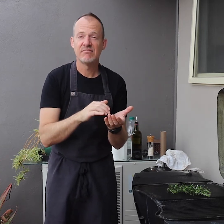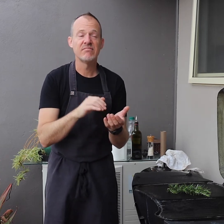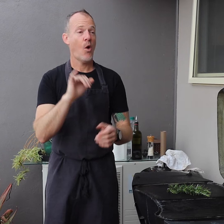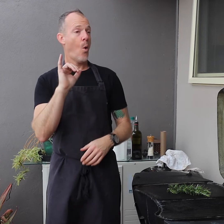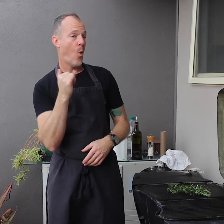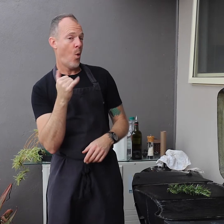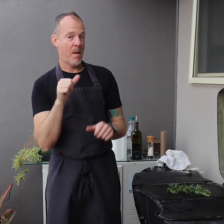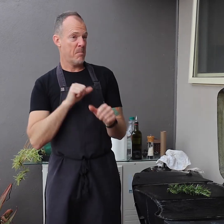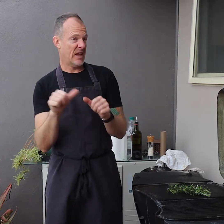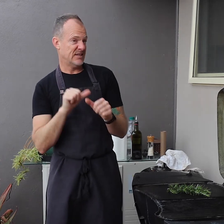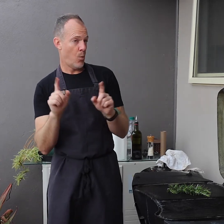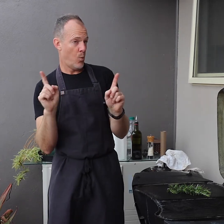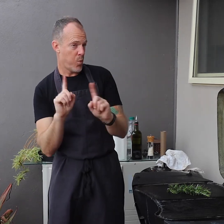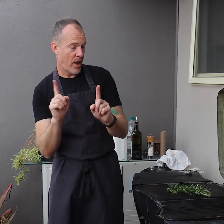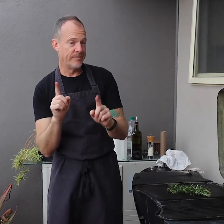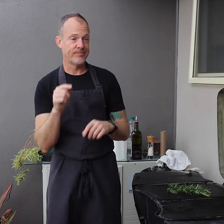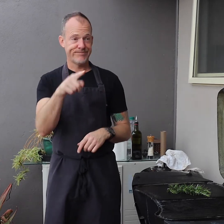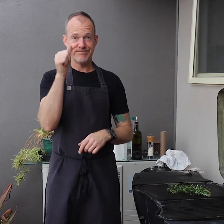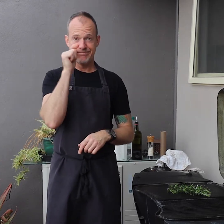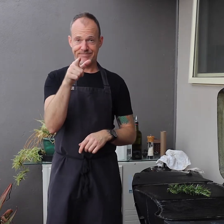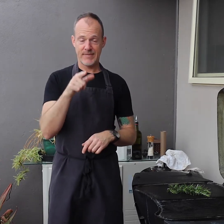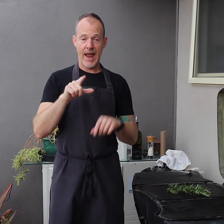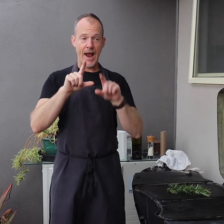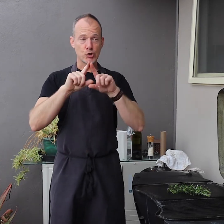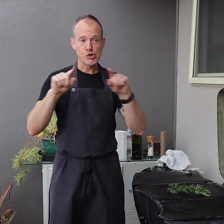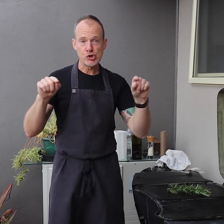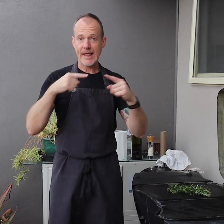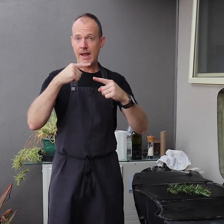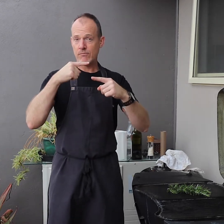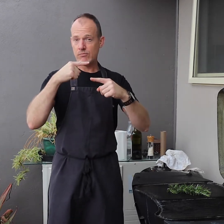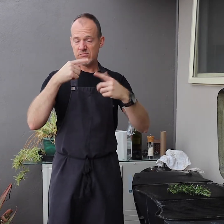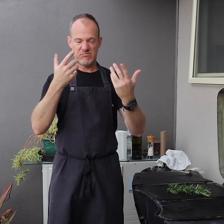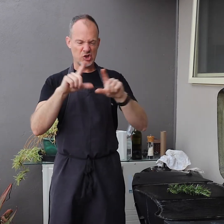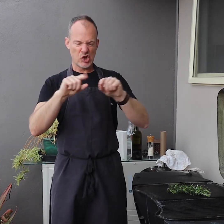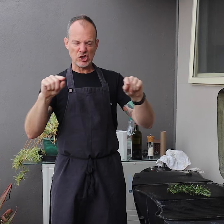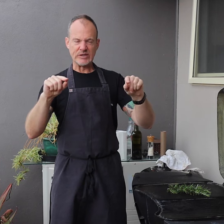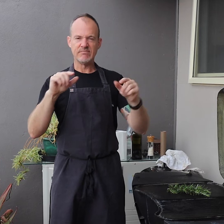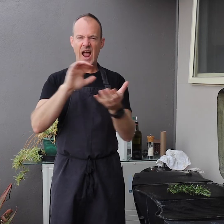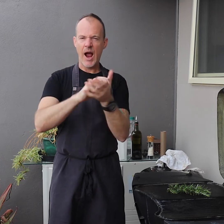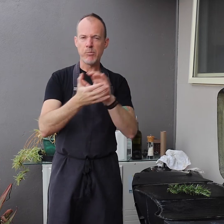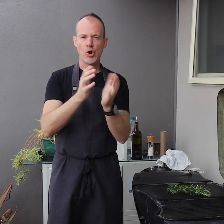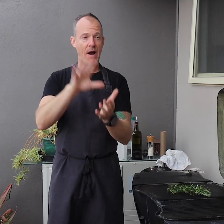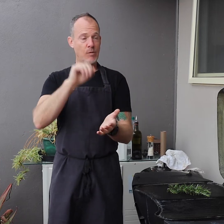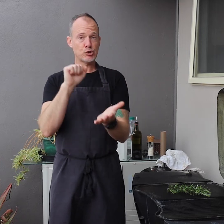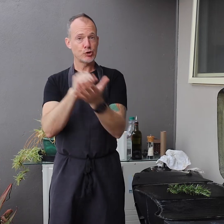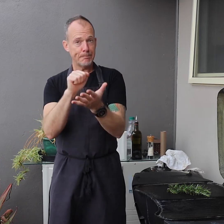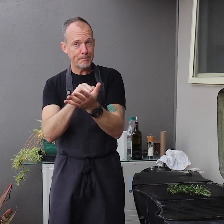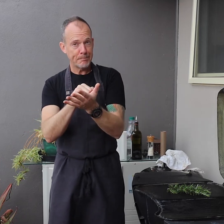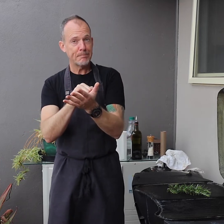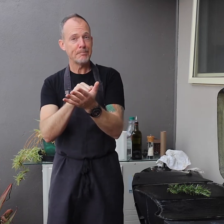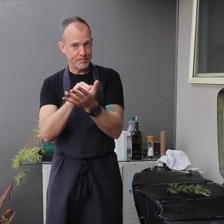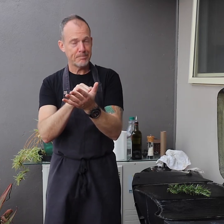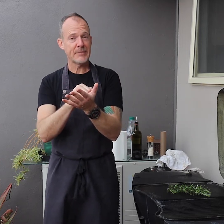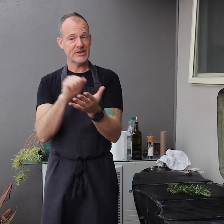You can buy ready made burgers and sausages from the shop.